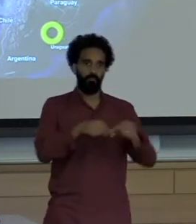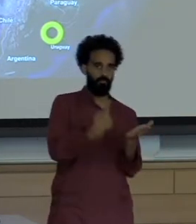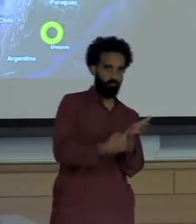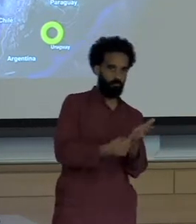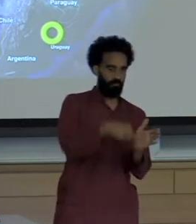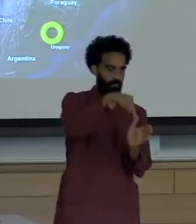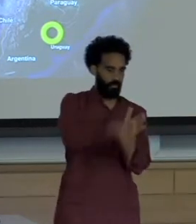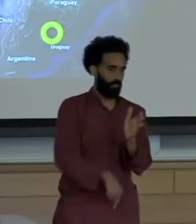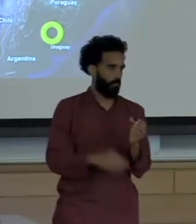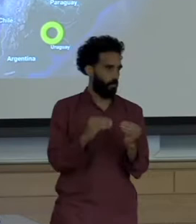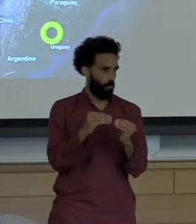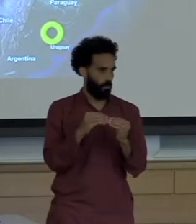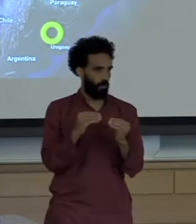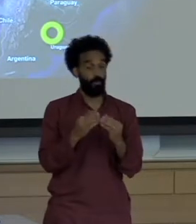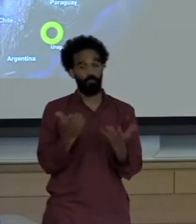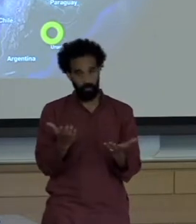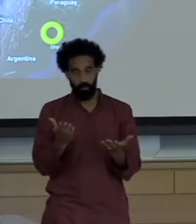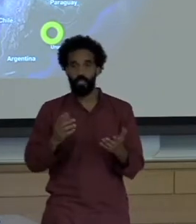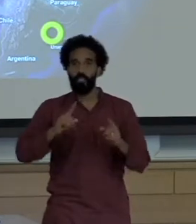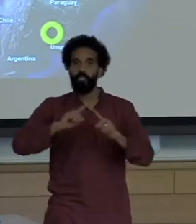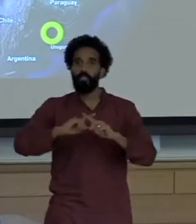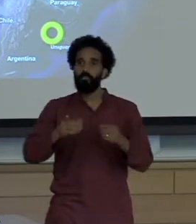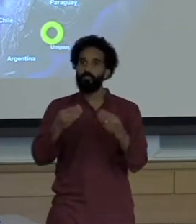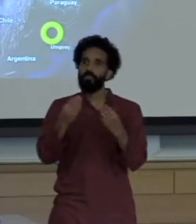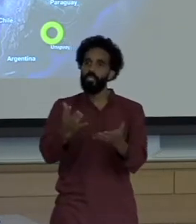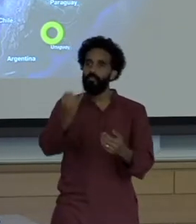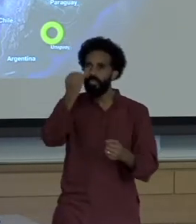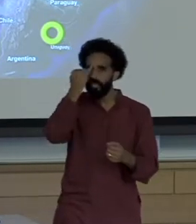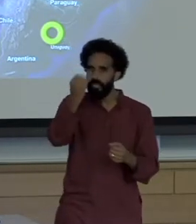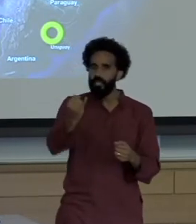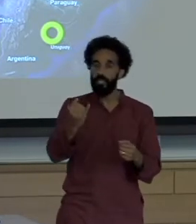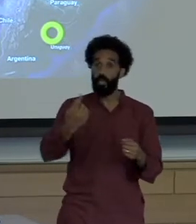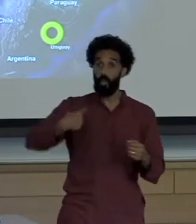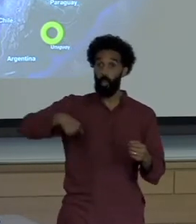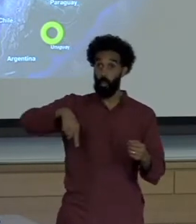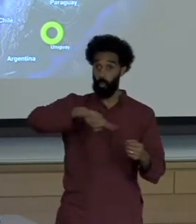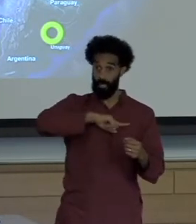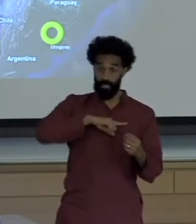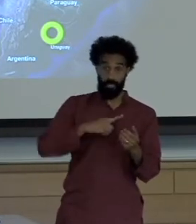But to give you an idea of the range of what we've been looking at we came